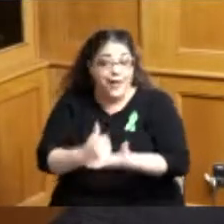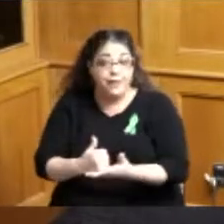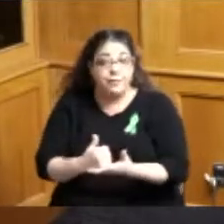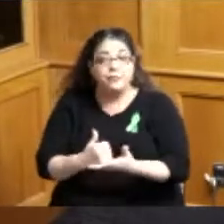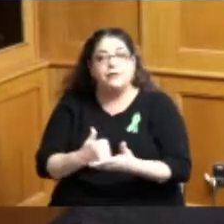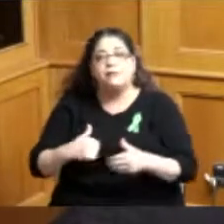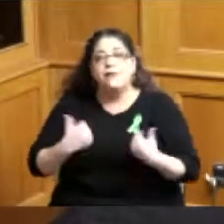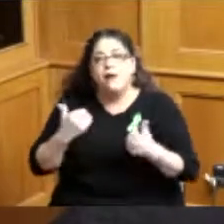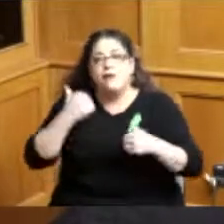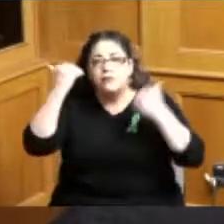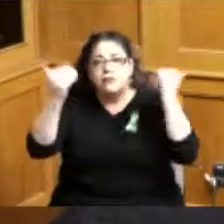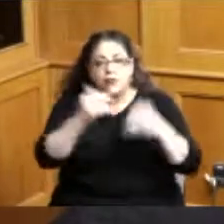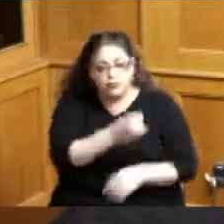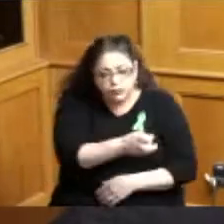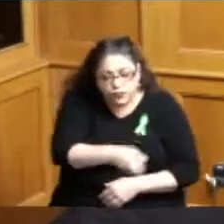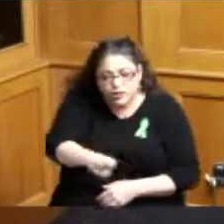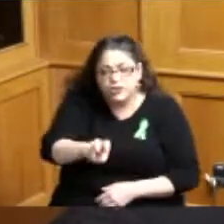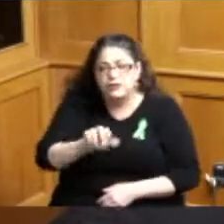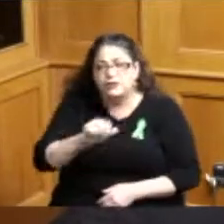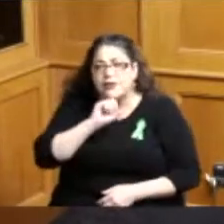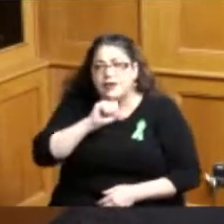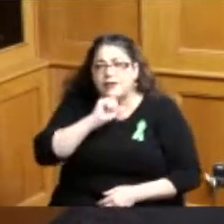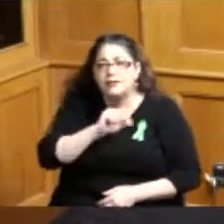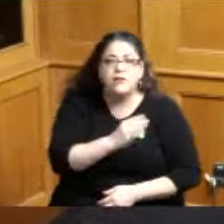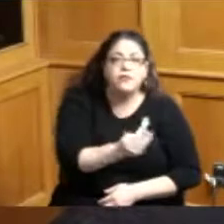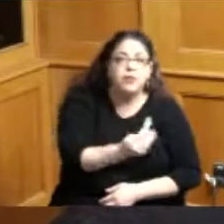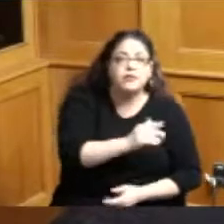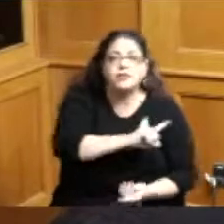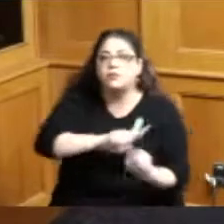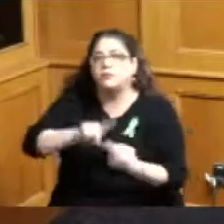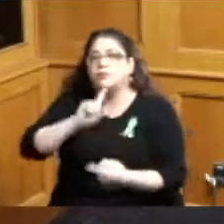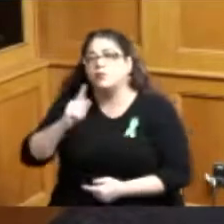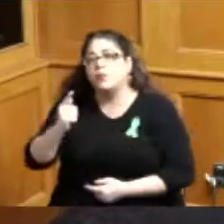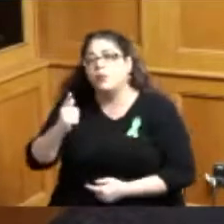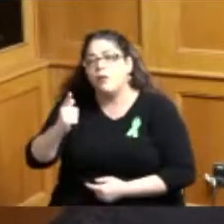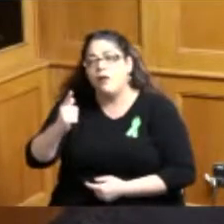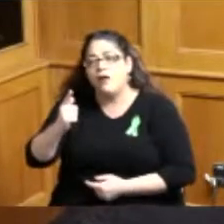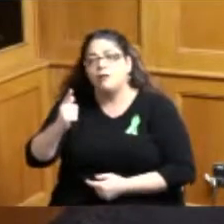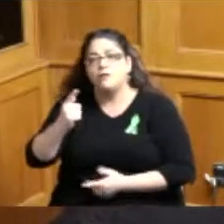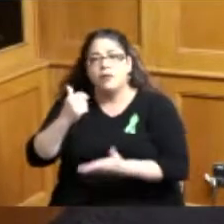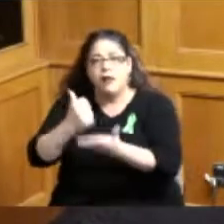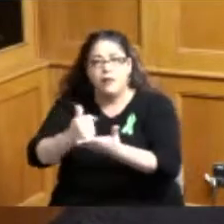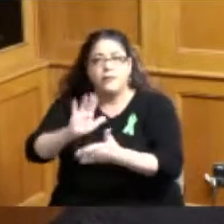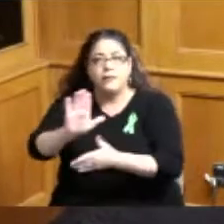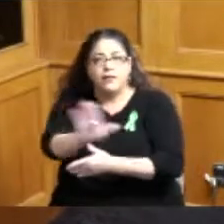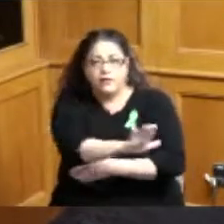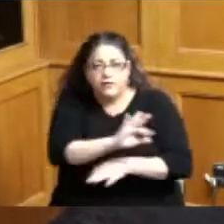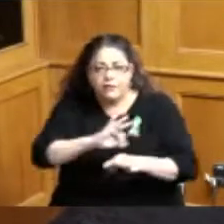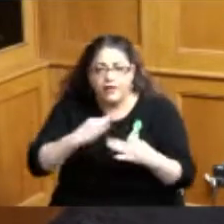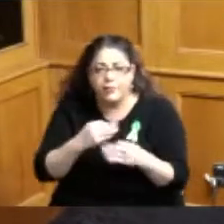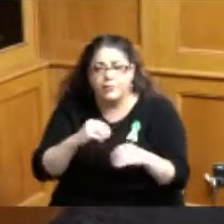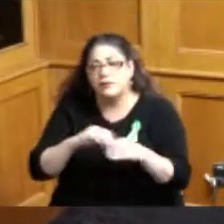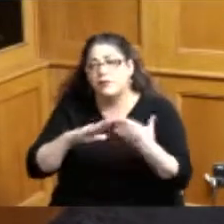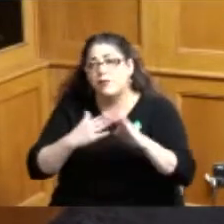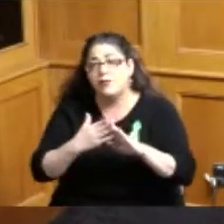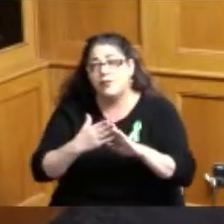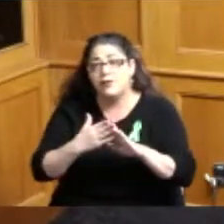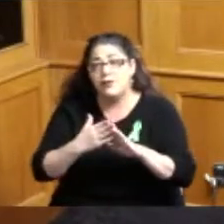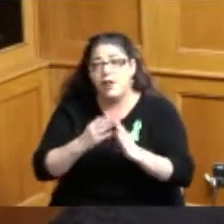young adults 14 to 21 and their families in our community and whereas one in five is a non-profit